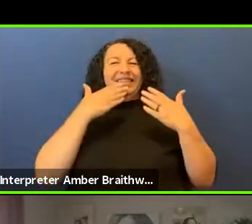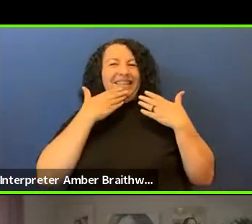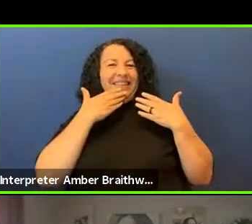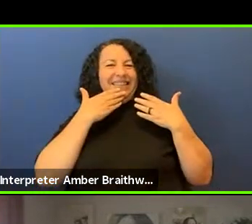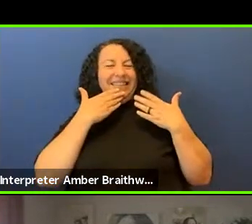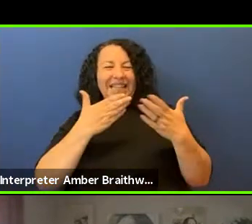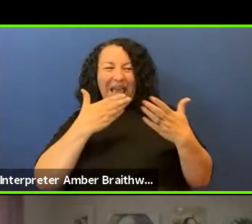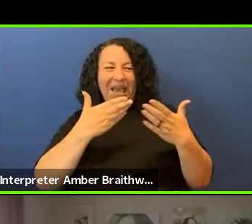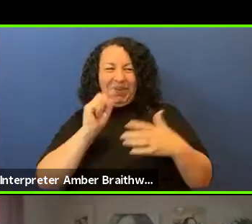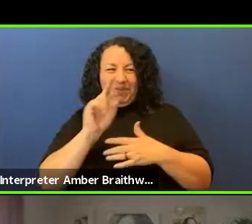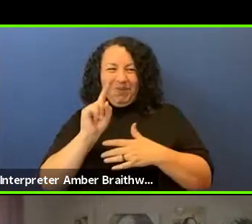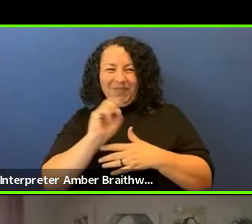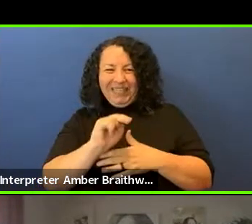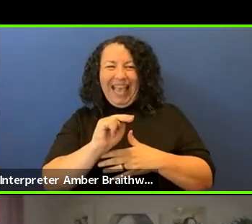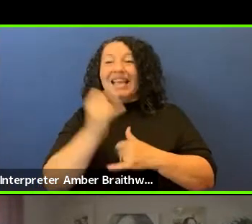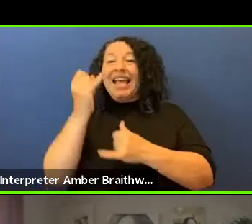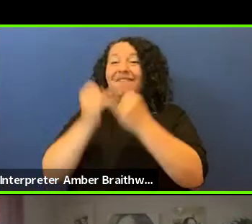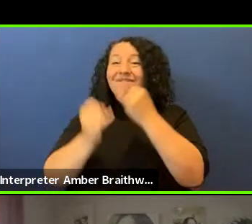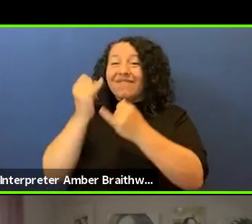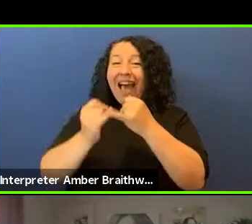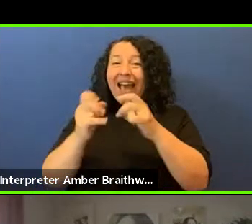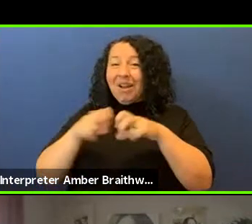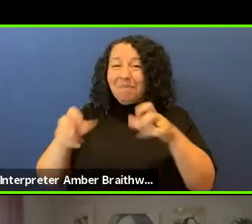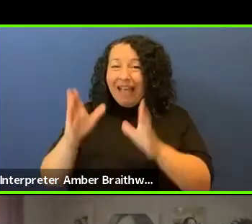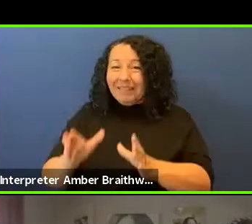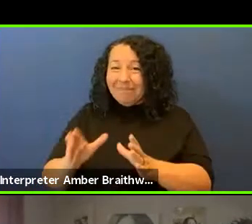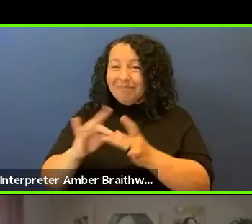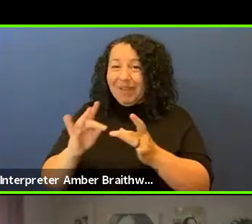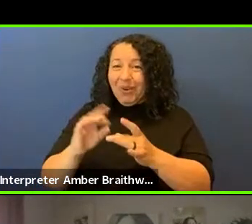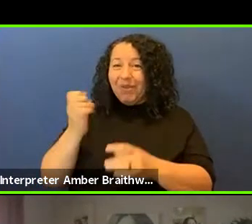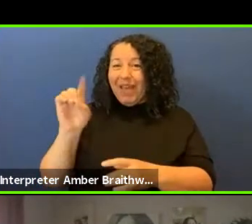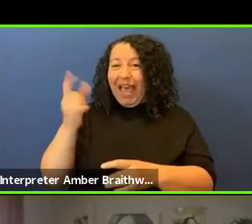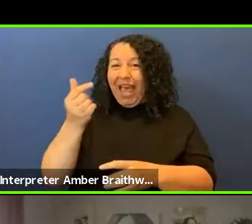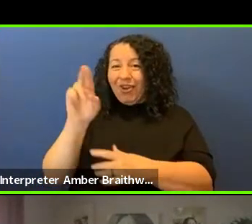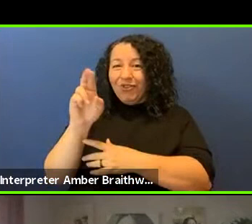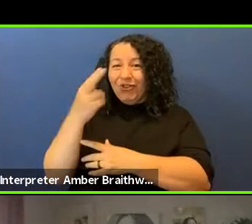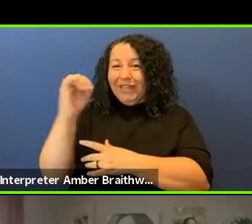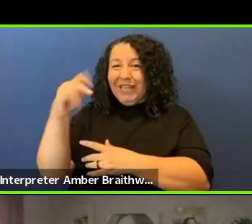panelist we have Edgar Heap of Birds and we're gonna go a little bit over